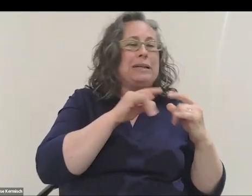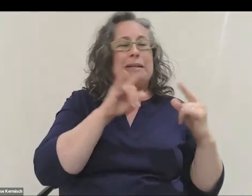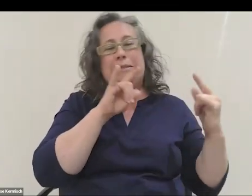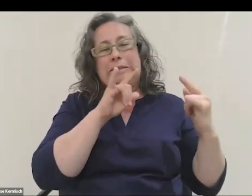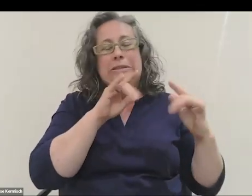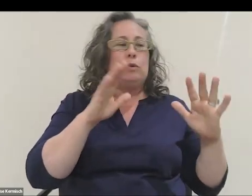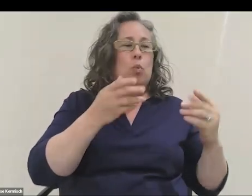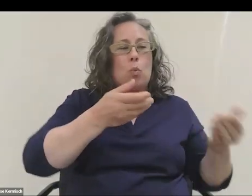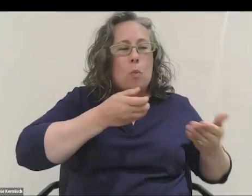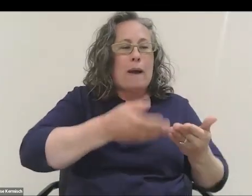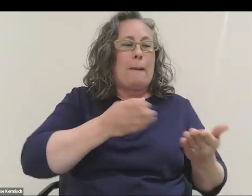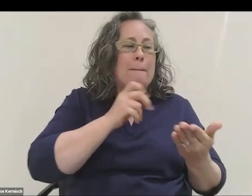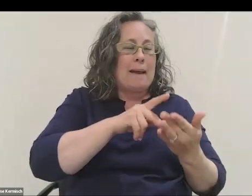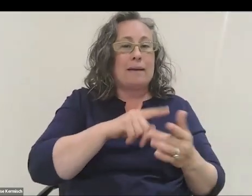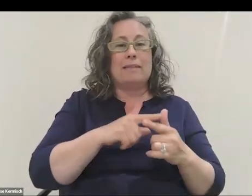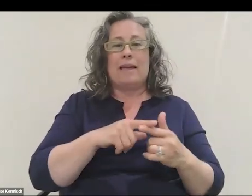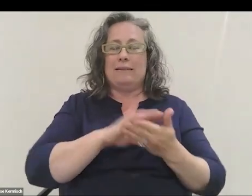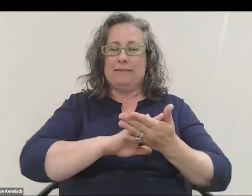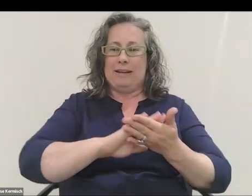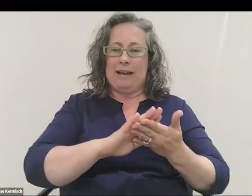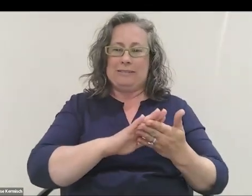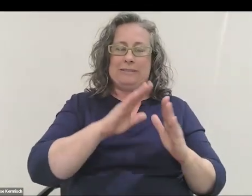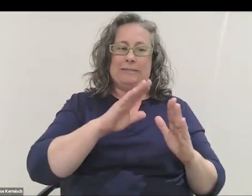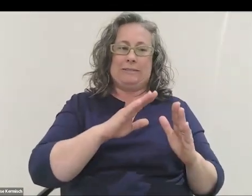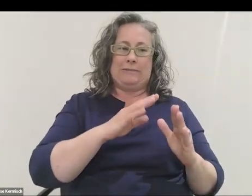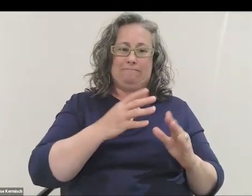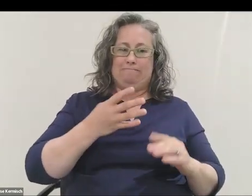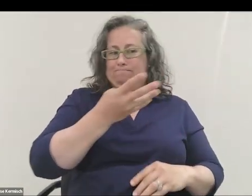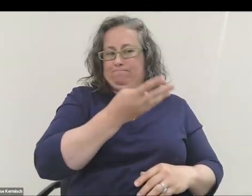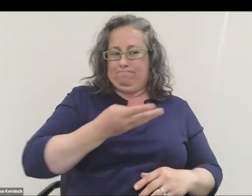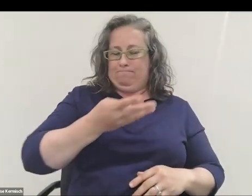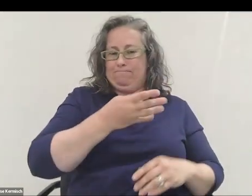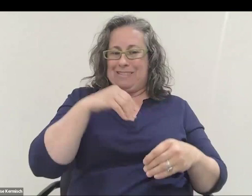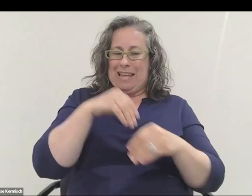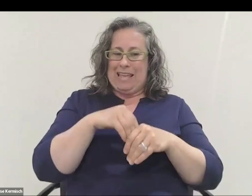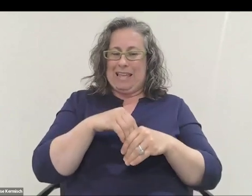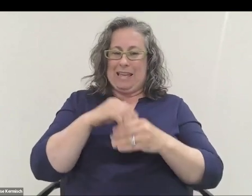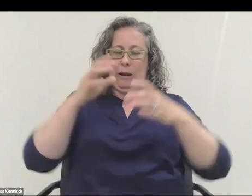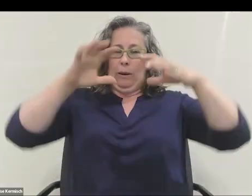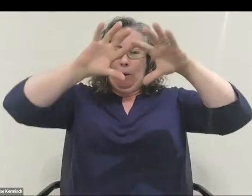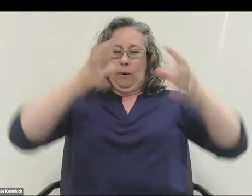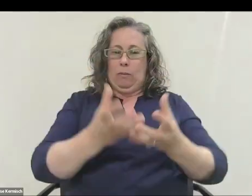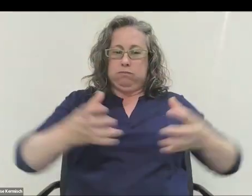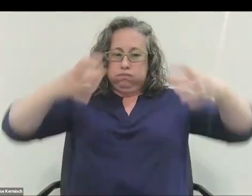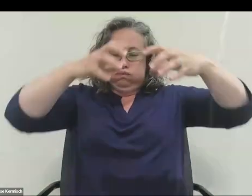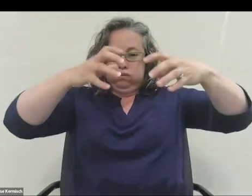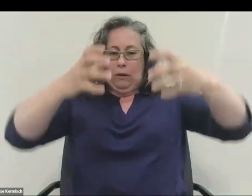There's a really nice scene in there of the four of us in the capsule just as we landed, we actually-- I opened the door and we decided